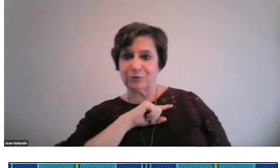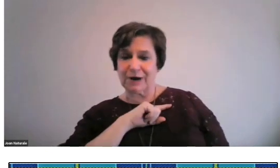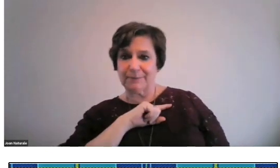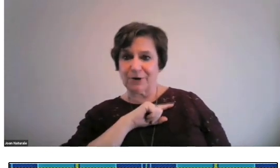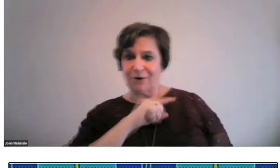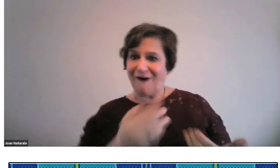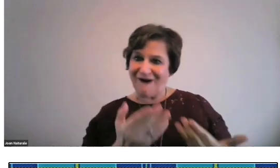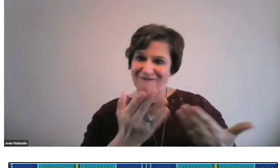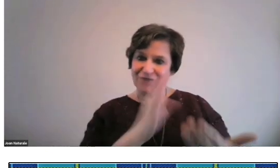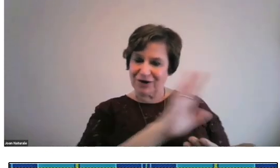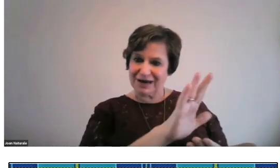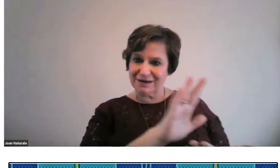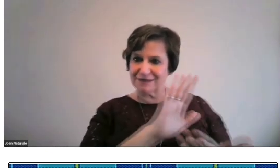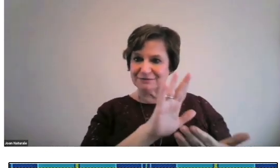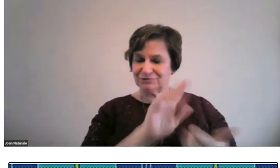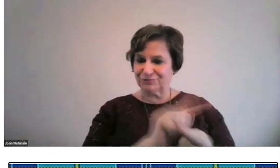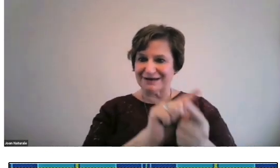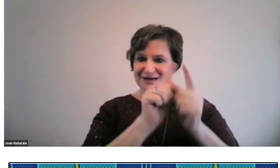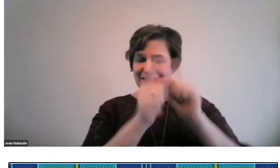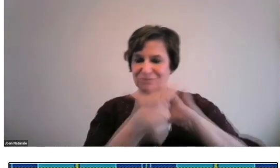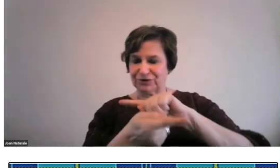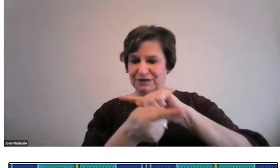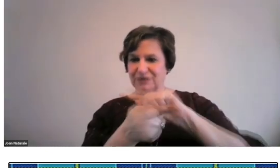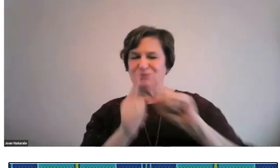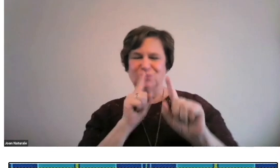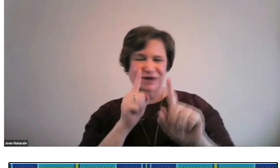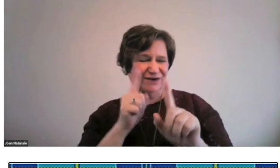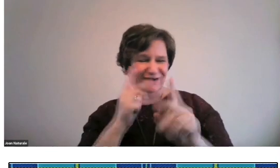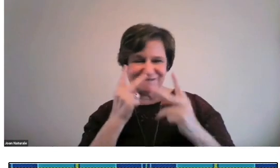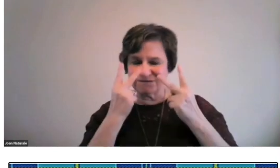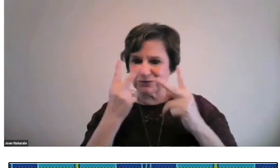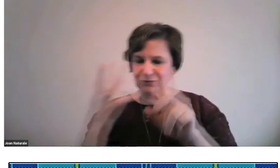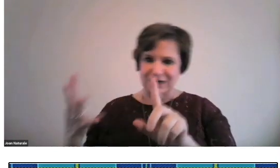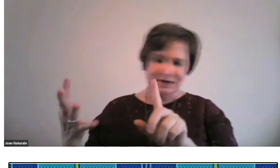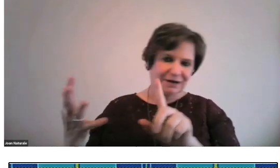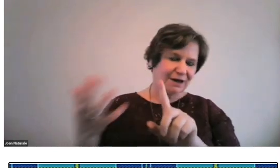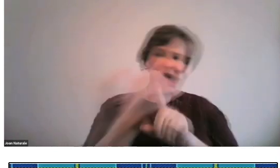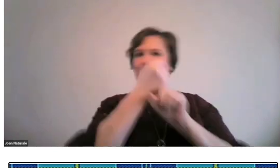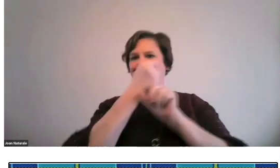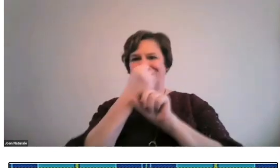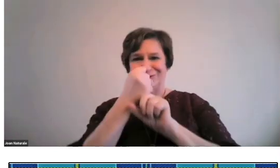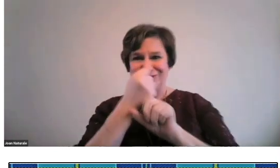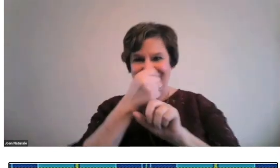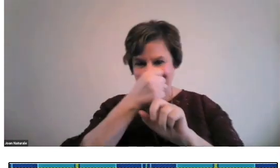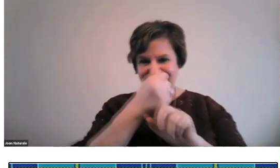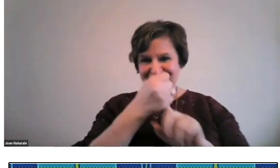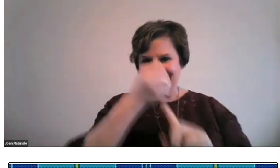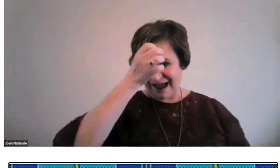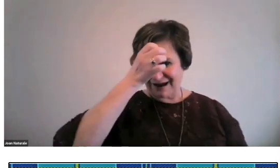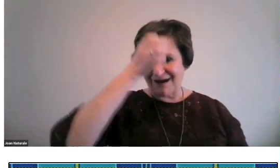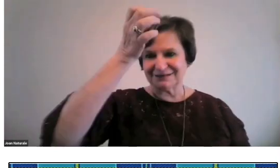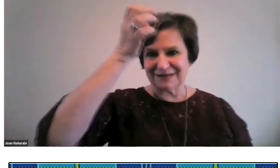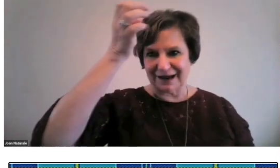Patrick Grable, deaf faculty at NTID, offered his translation